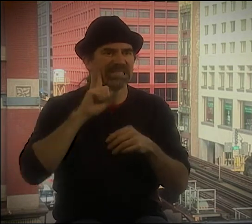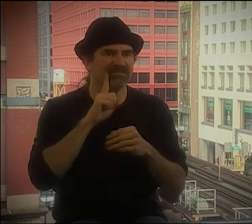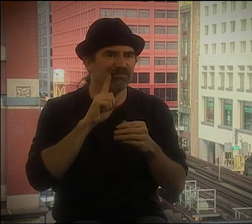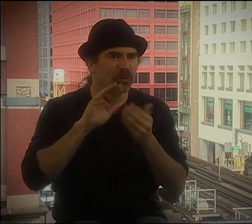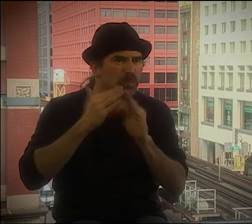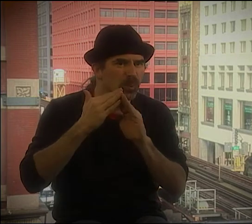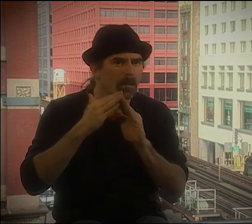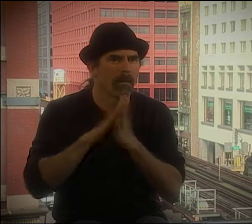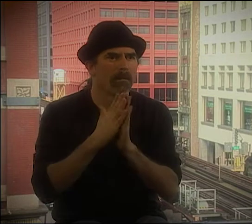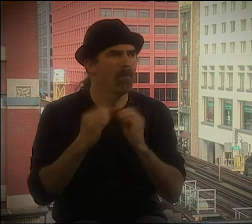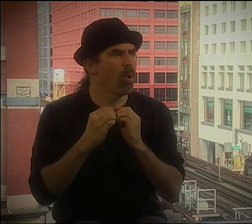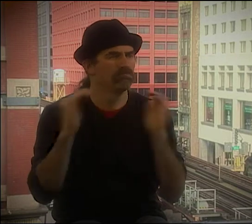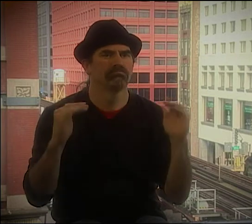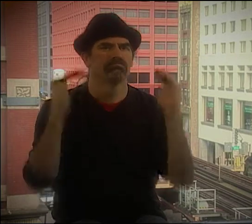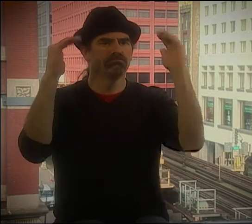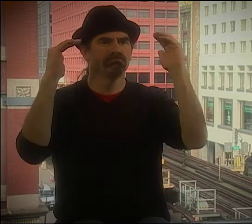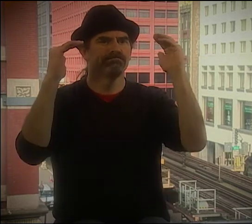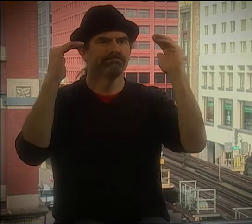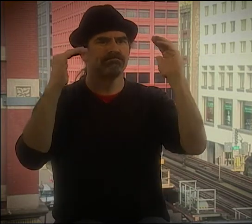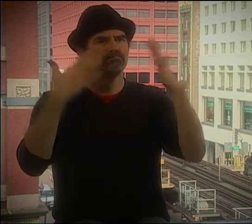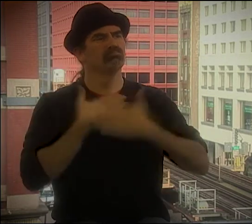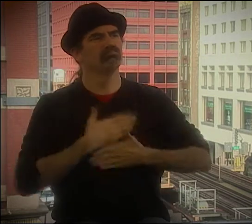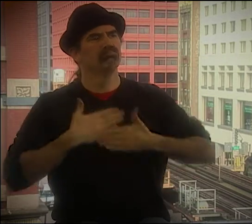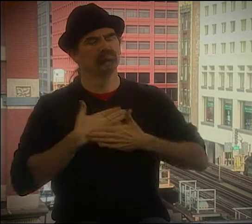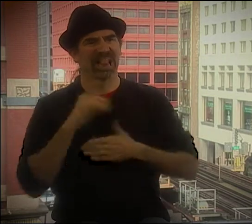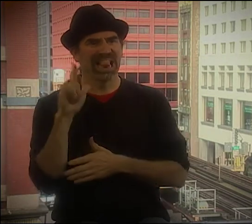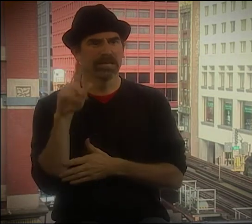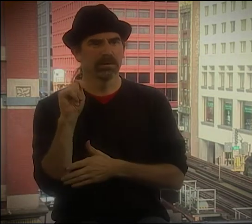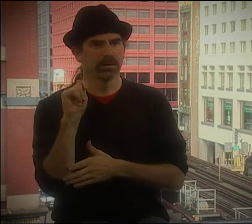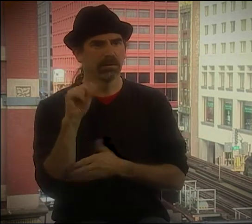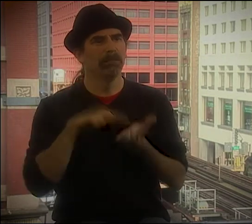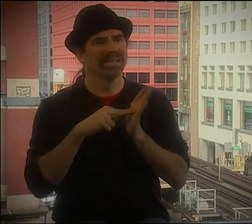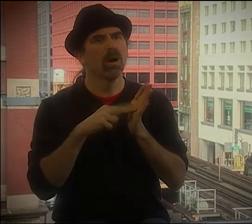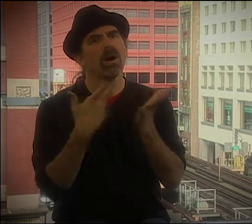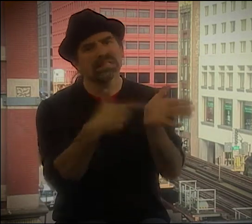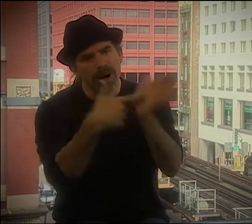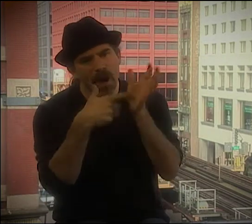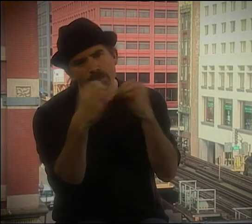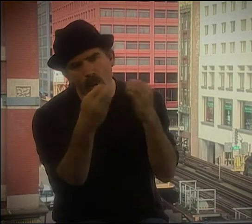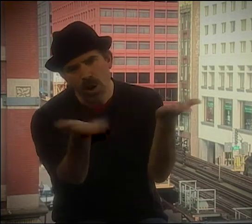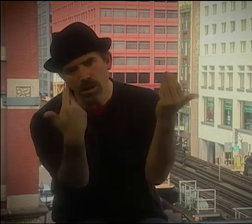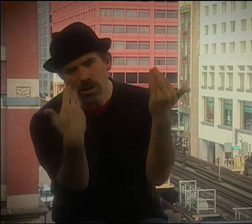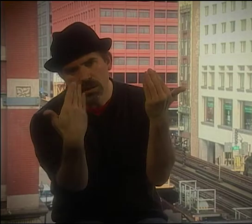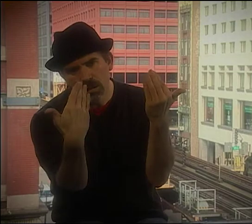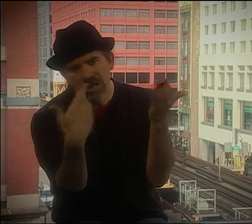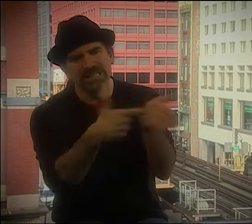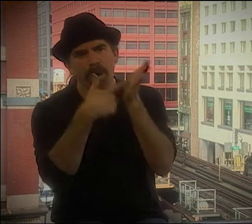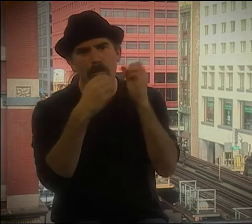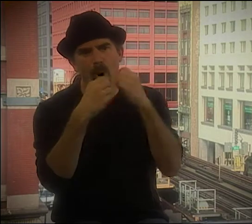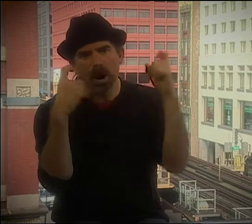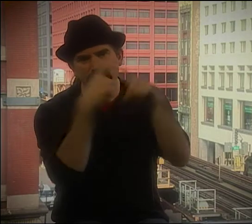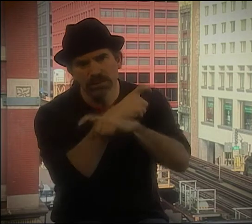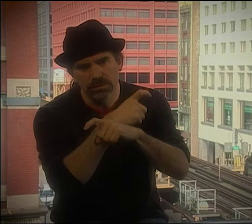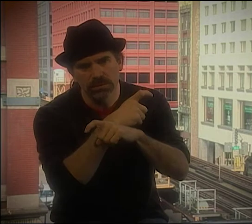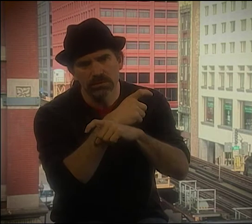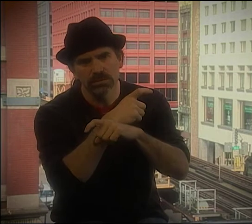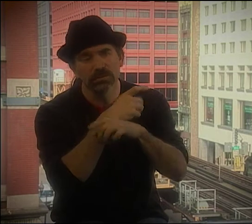PLUS, THERE'S A LOT OF CONTACT LANGUAGE. THERE'S THE INTERNET, THERE'S THE DEAF COMMUNITY BECOMING MORE SOPHISTICATED IN THEIR APPRECIATION OF LITERATURE